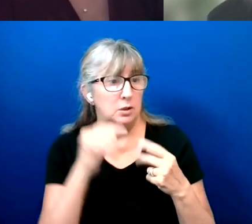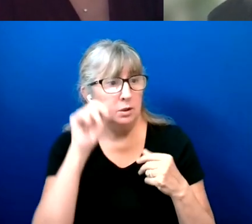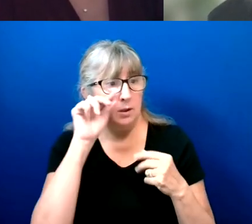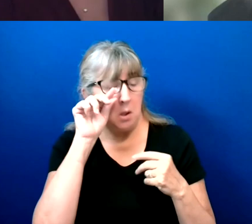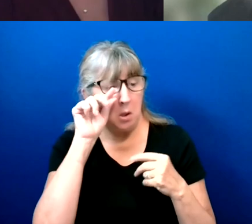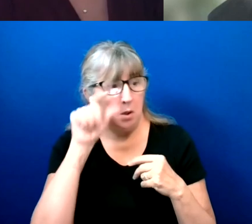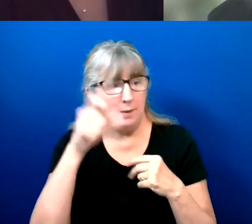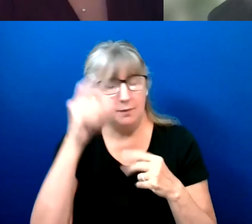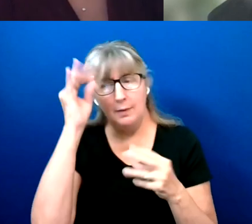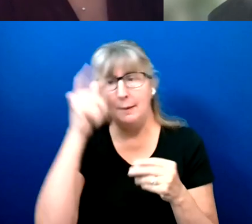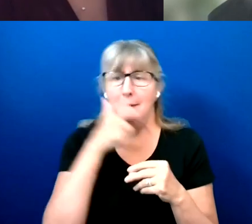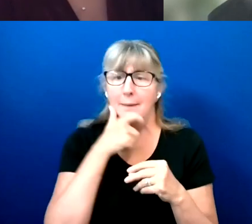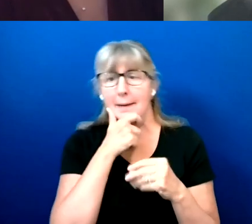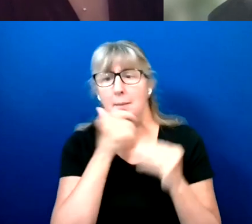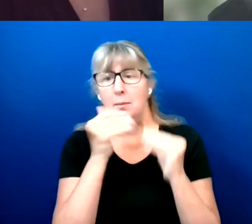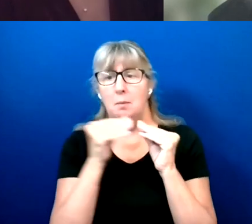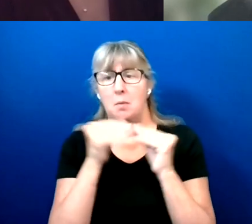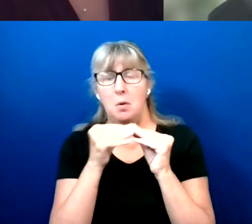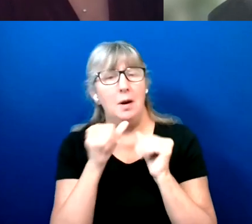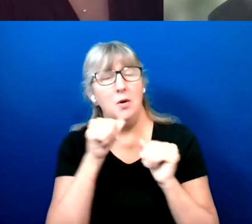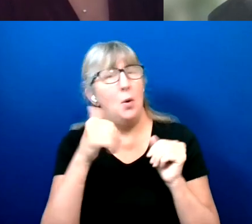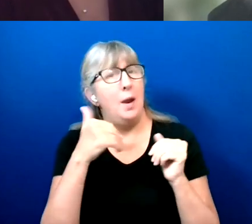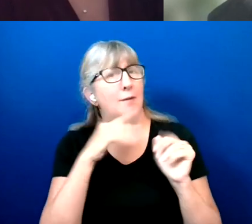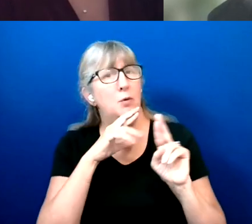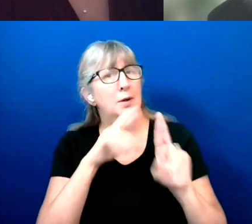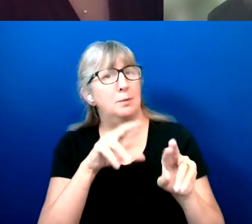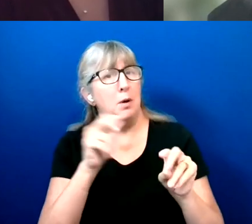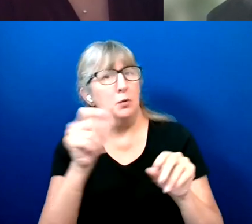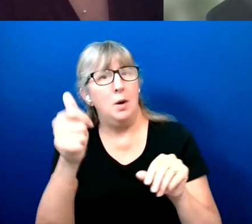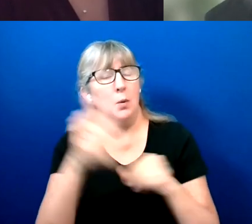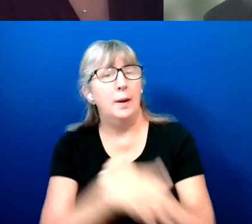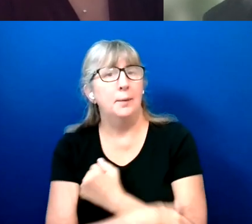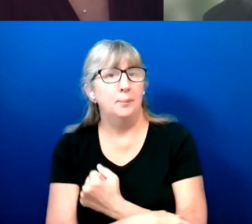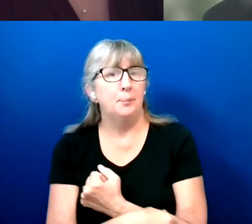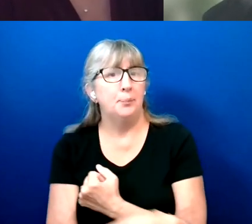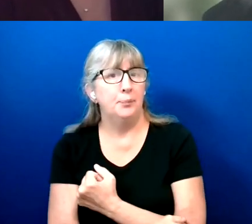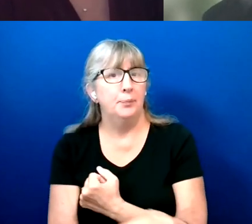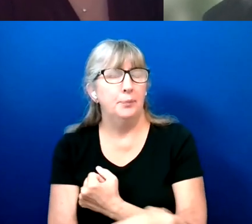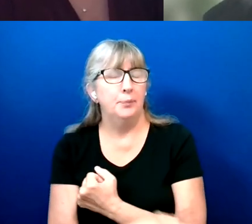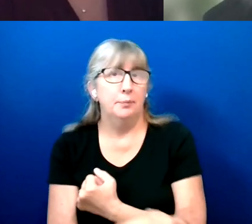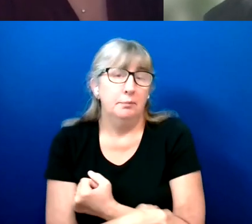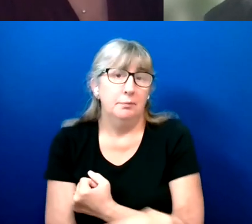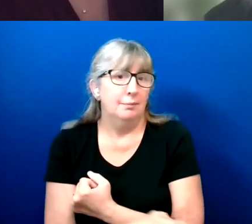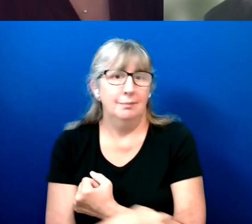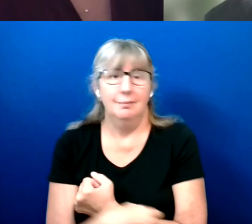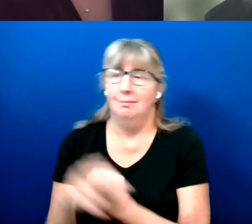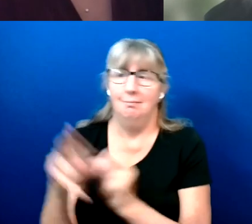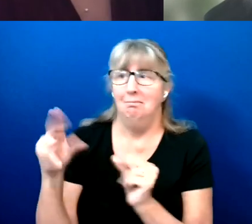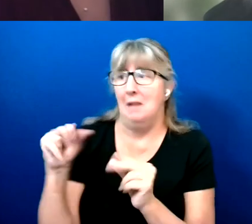We don't have a quick response off the top of our heads. At least top of my head.